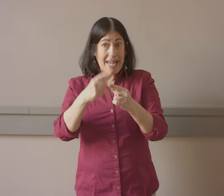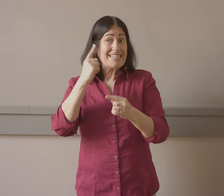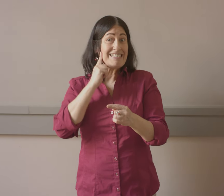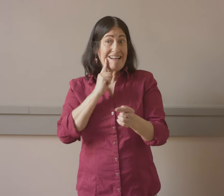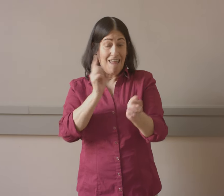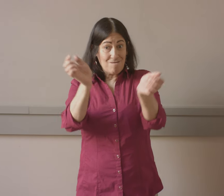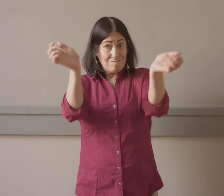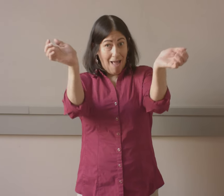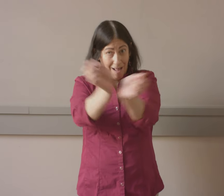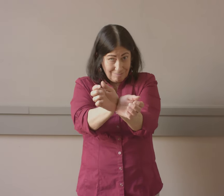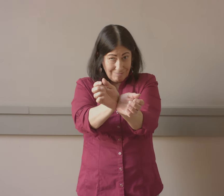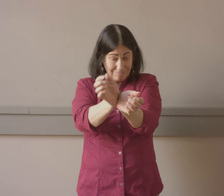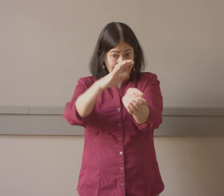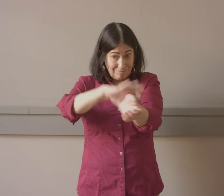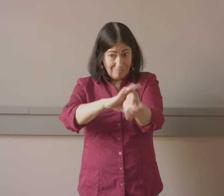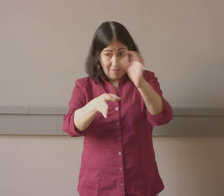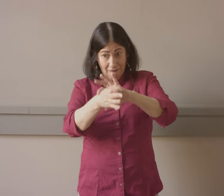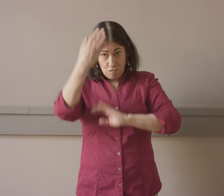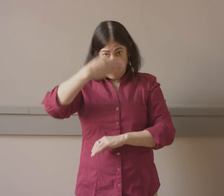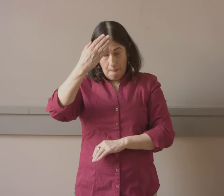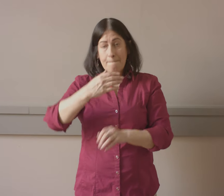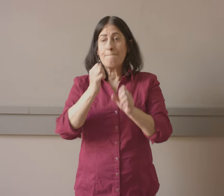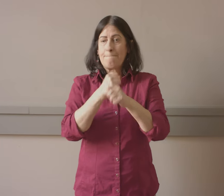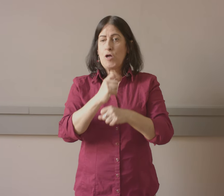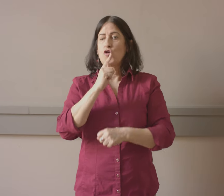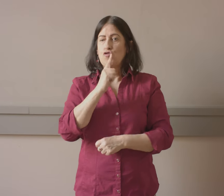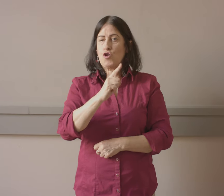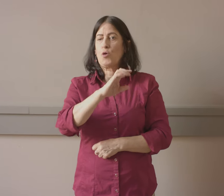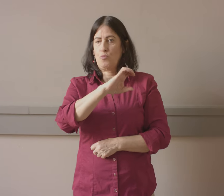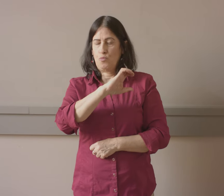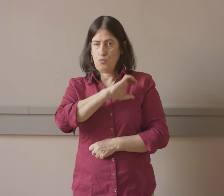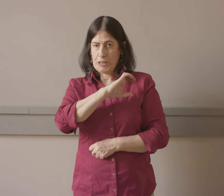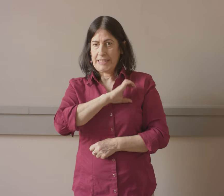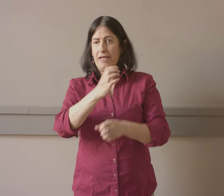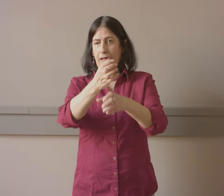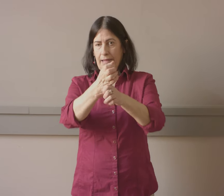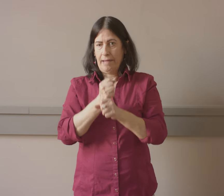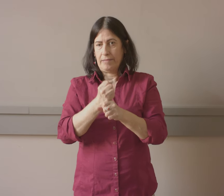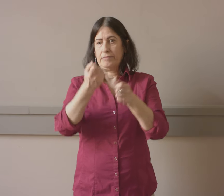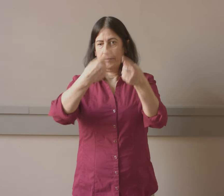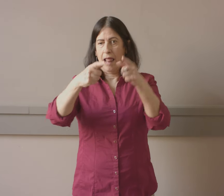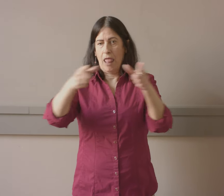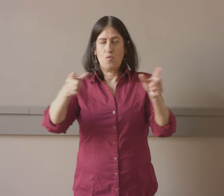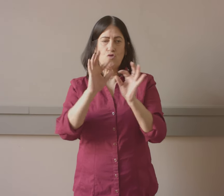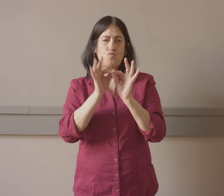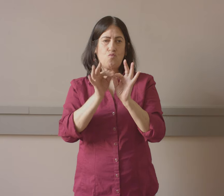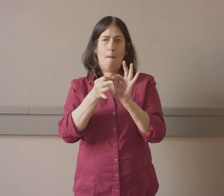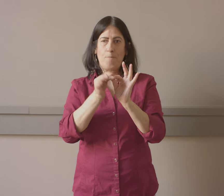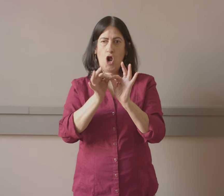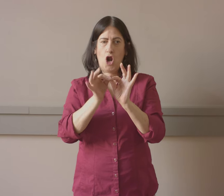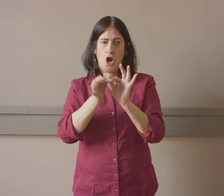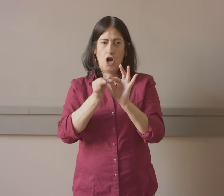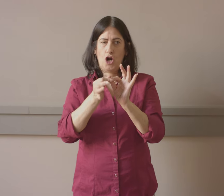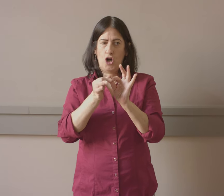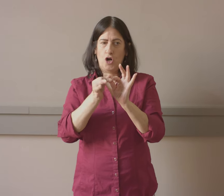When deaf people are arrested in the front, handcuffed in the front, the police